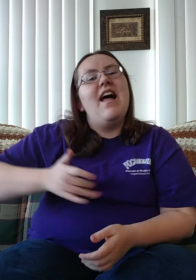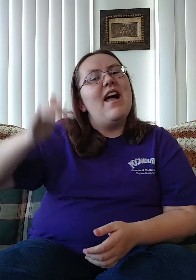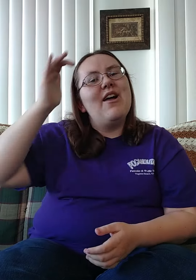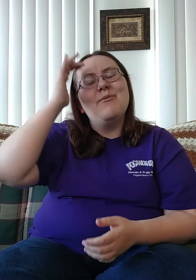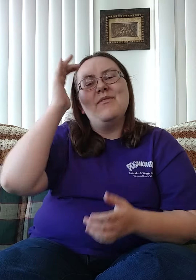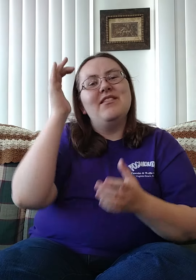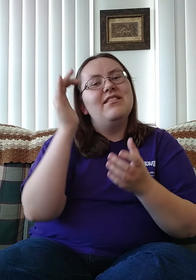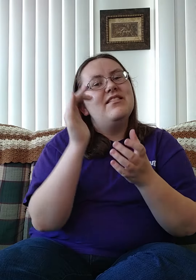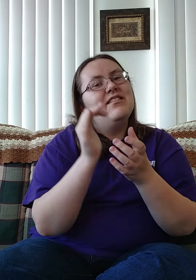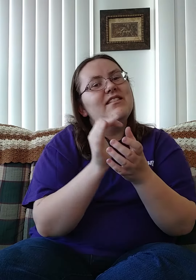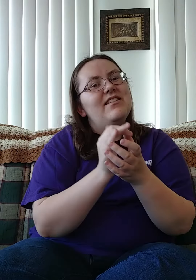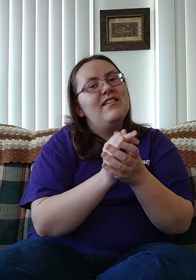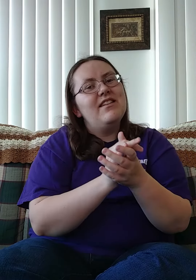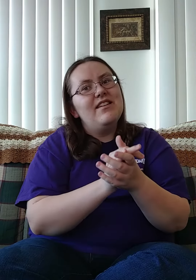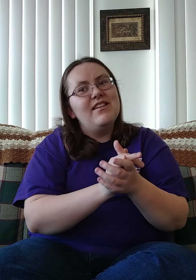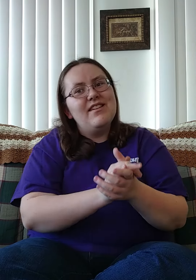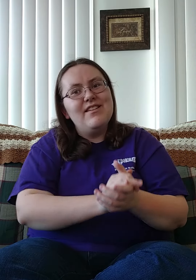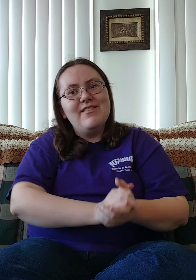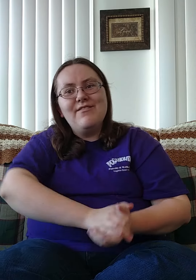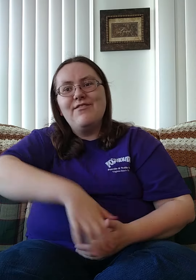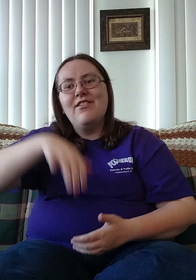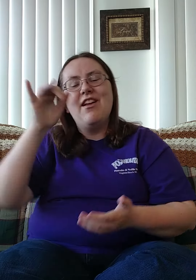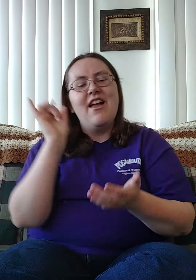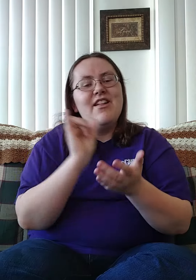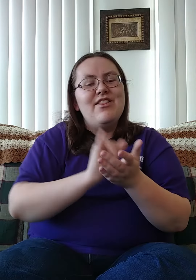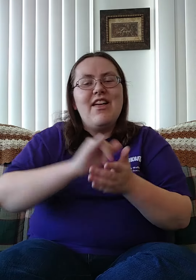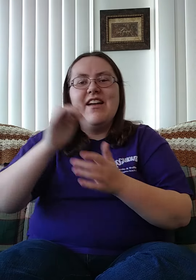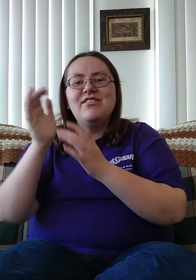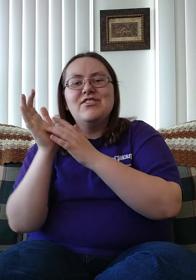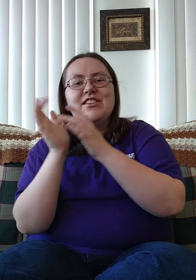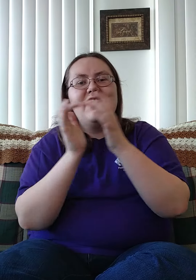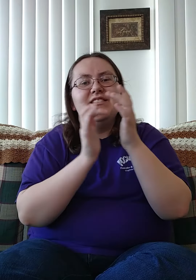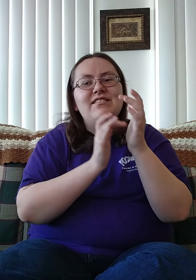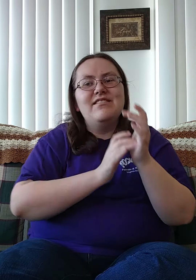I believe that Jesus Christ is Lord